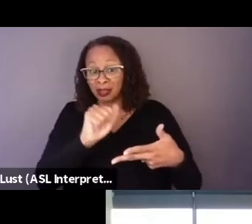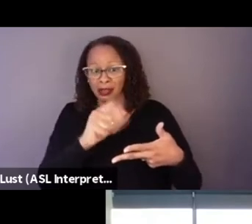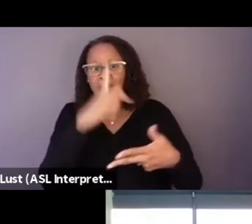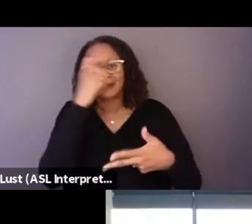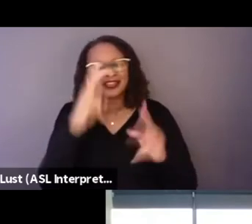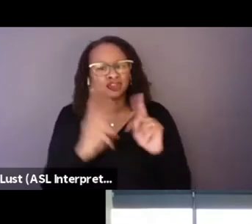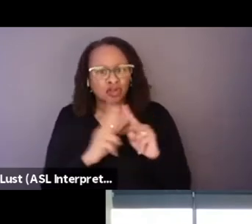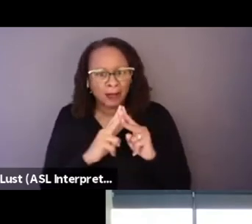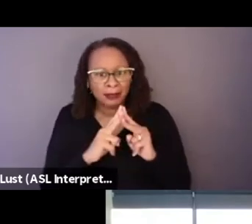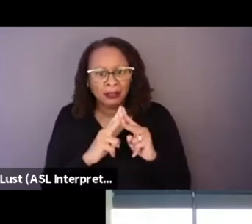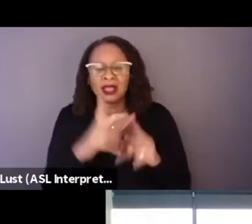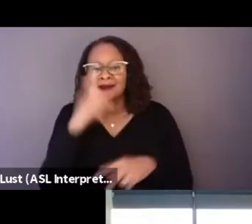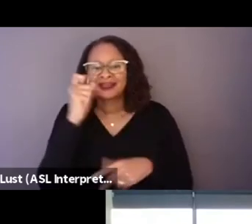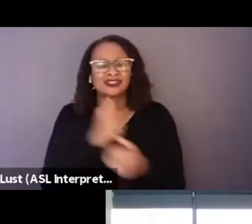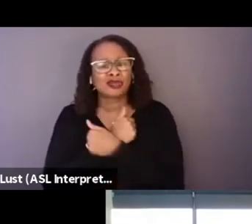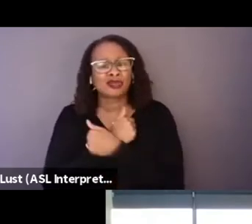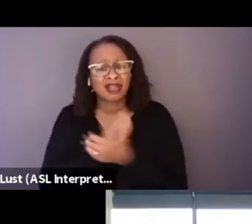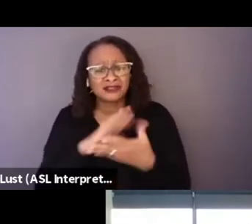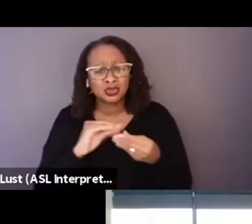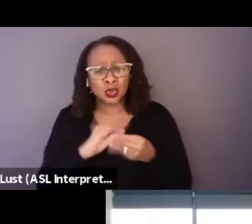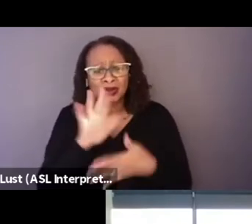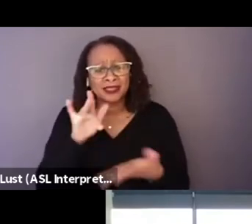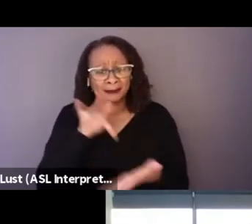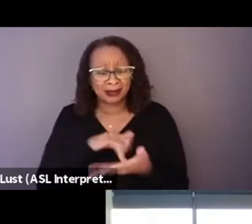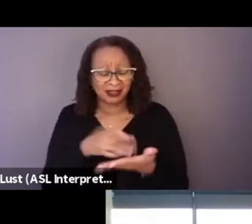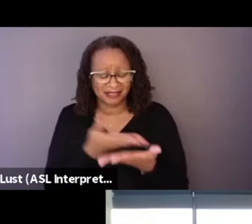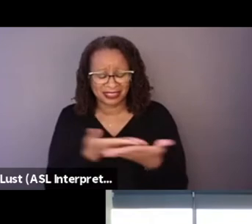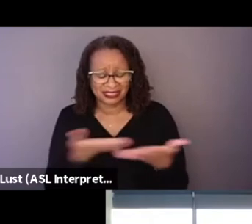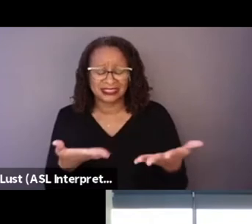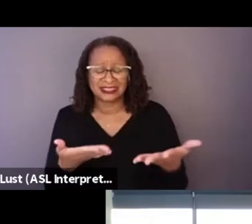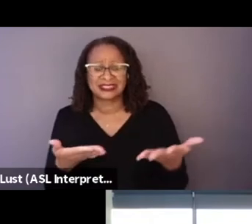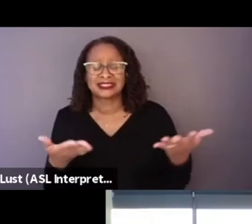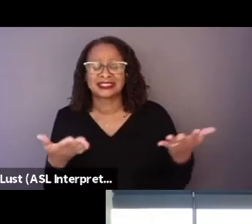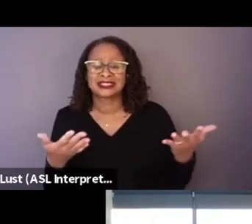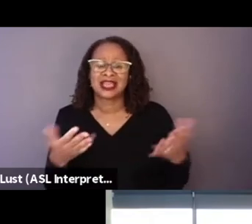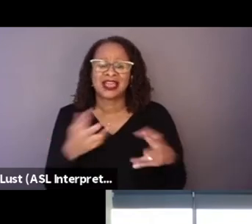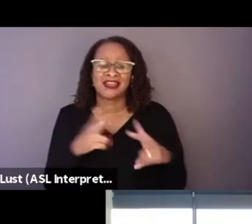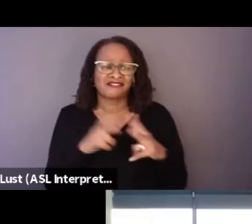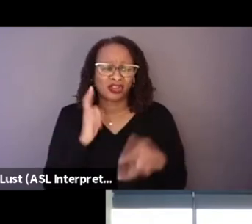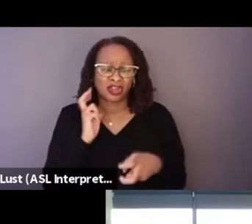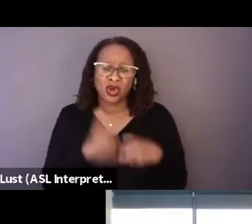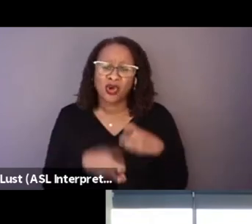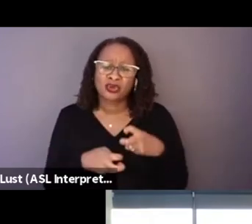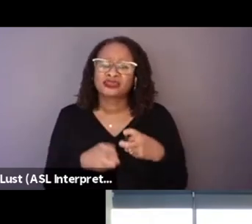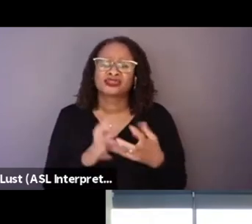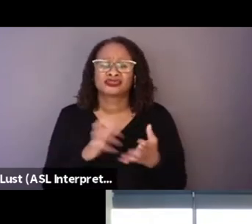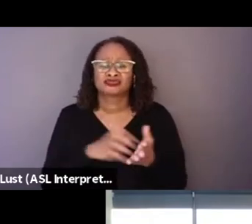of this very harsh environment. Yeah.